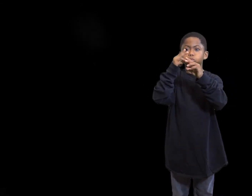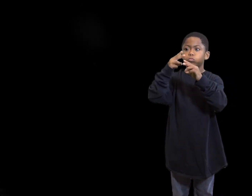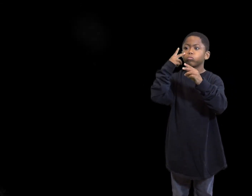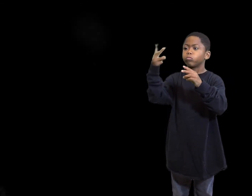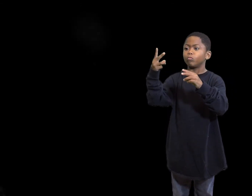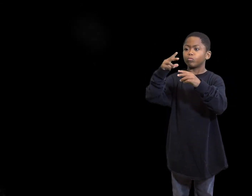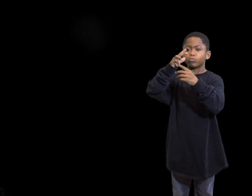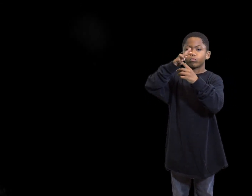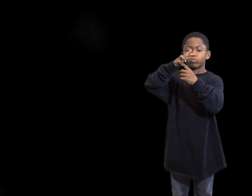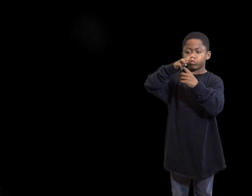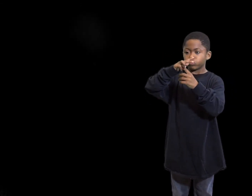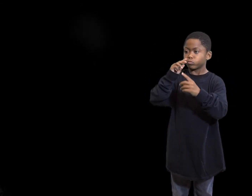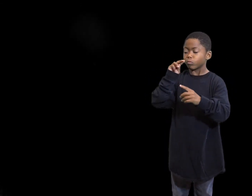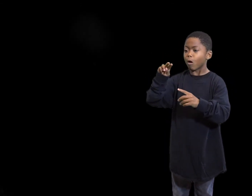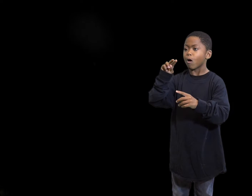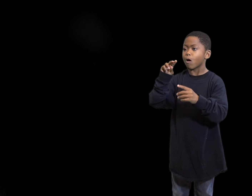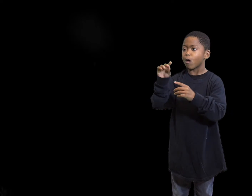I could see them way up there.